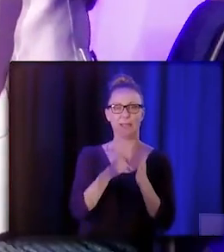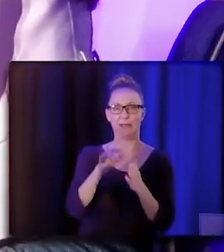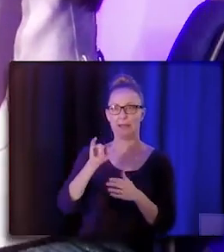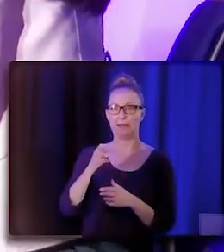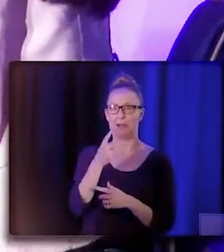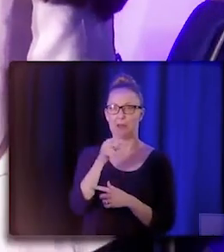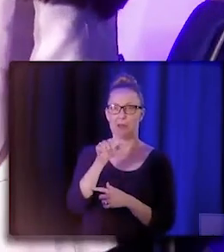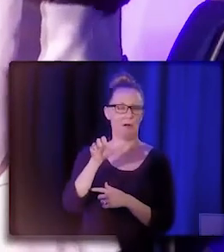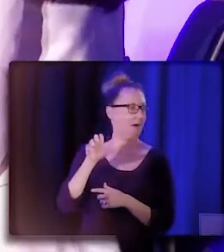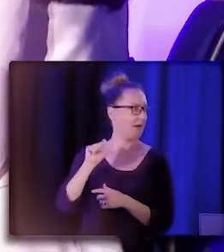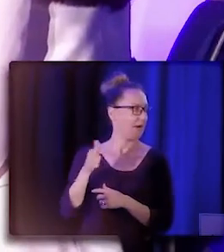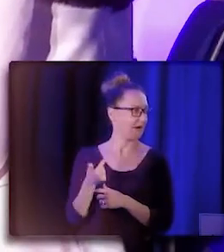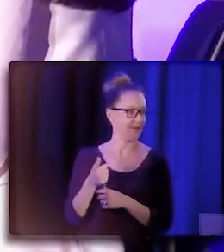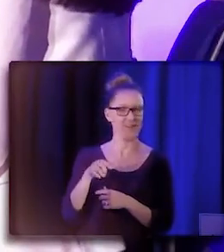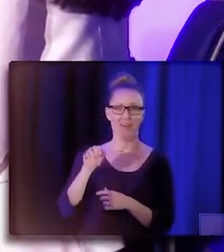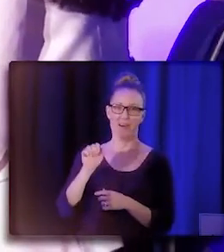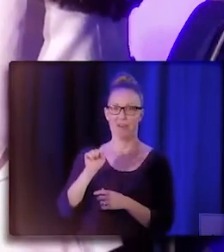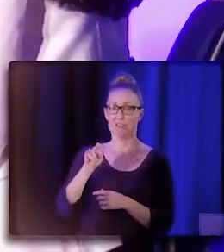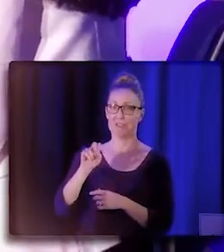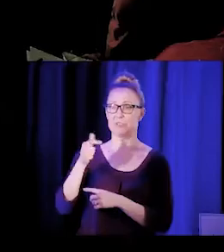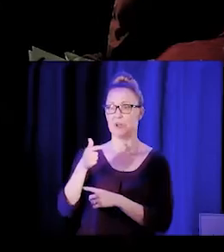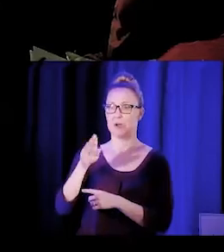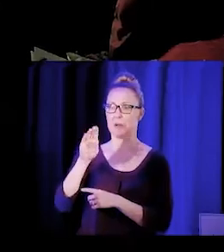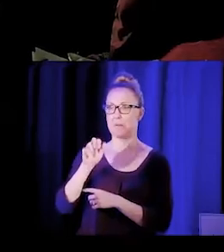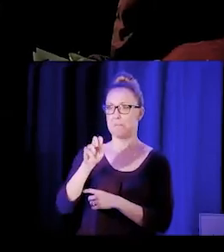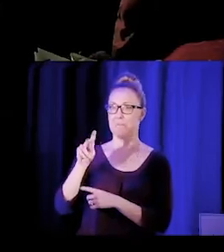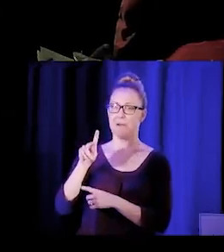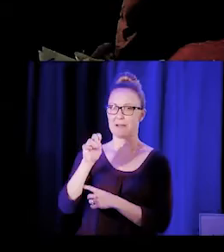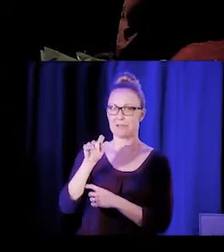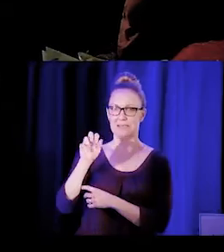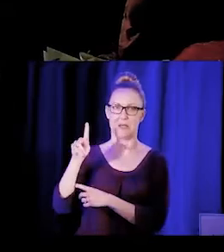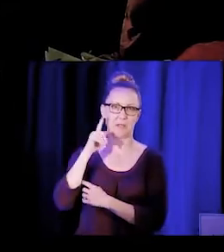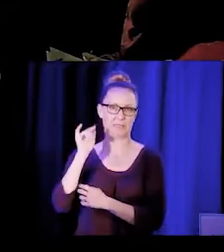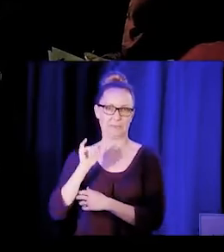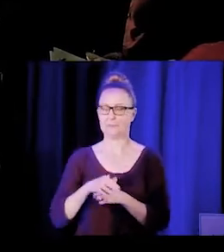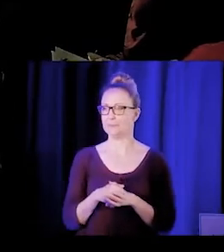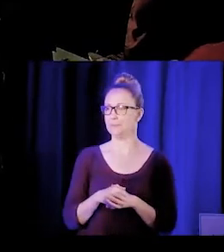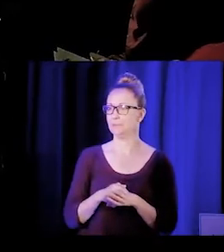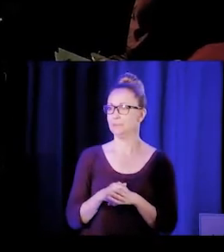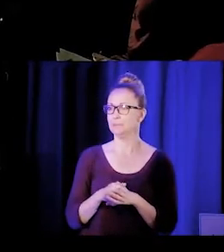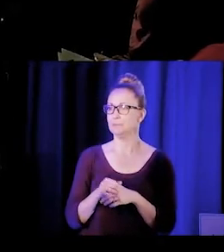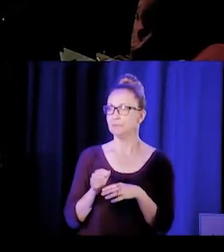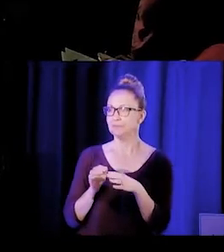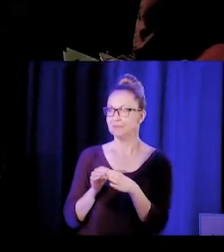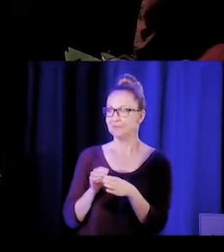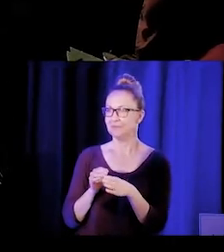(Carlina speaks in foreign language) I have like a sentence, maybe one